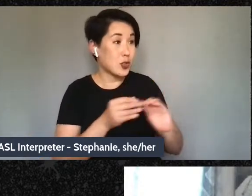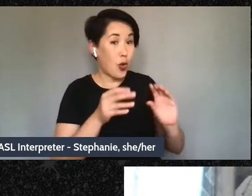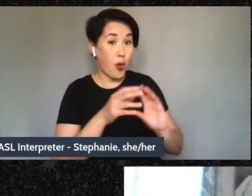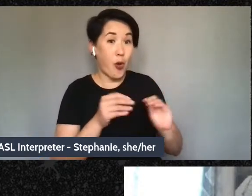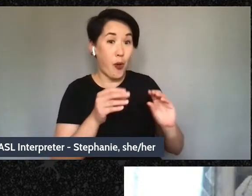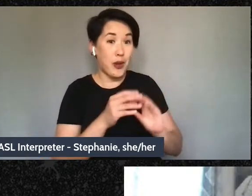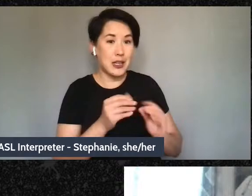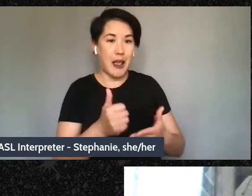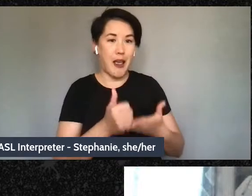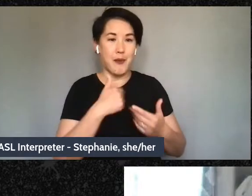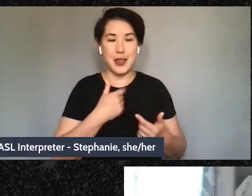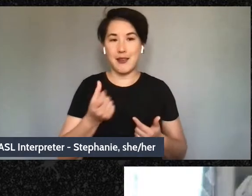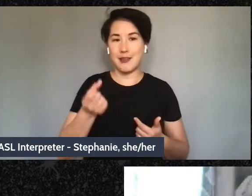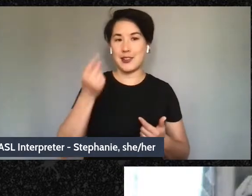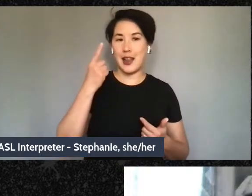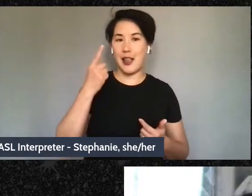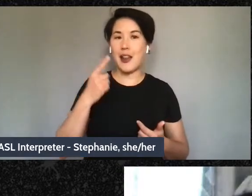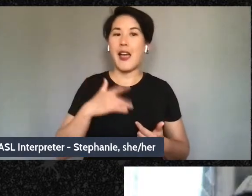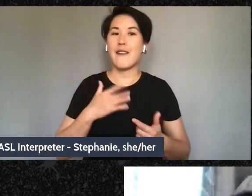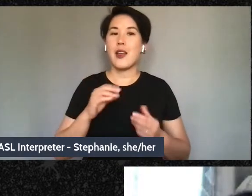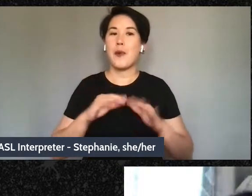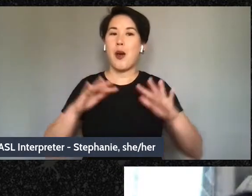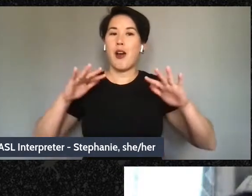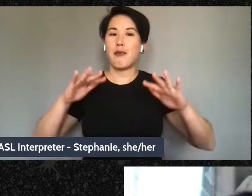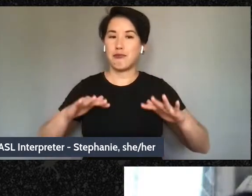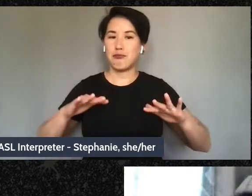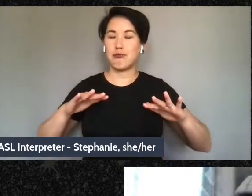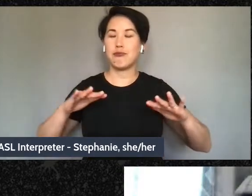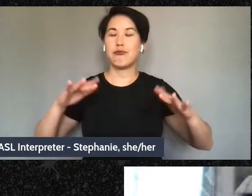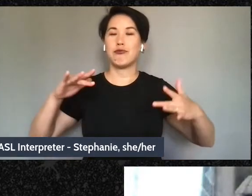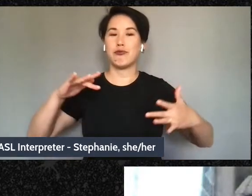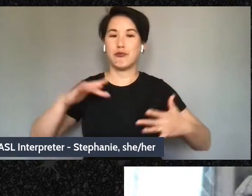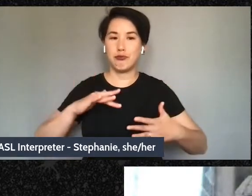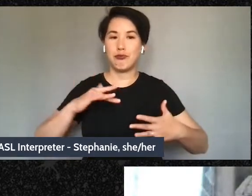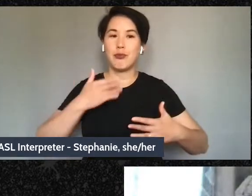It allows me to feel more grounded so for me that's how Mad Maps has been a practical tool